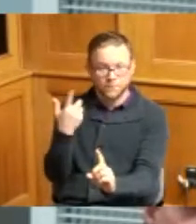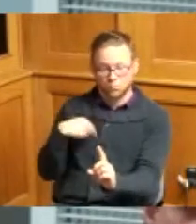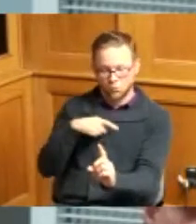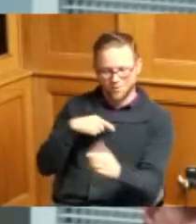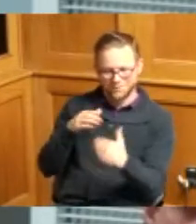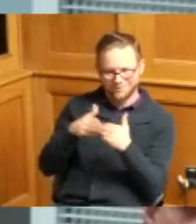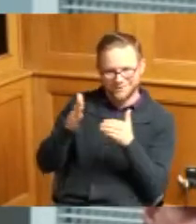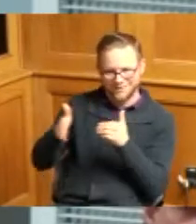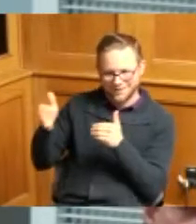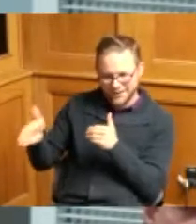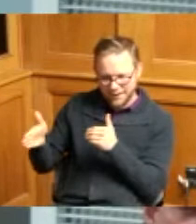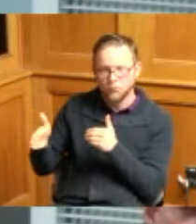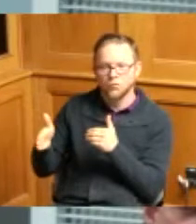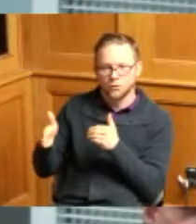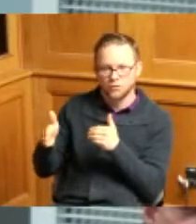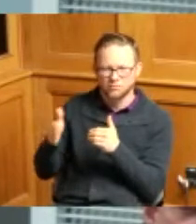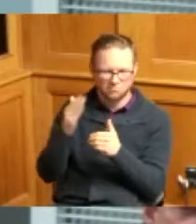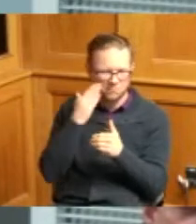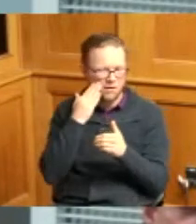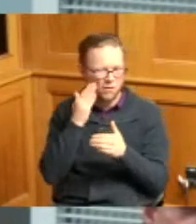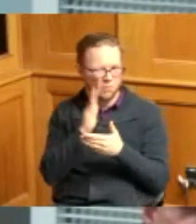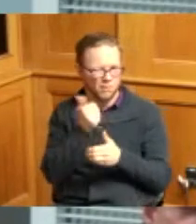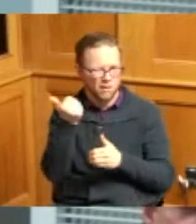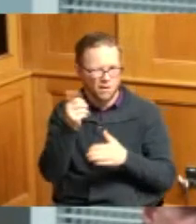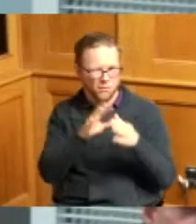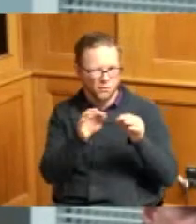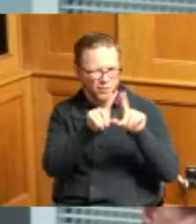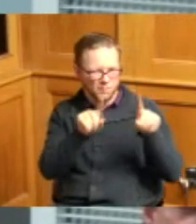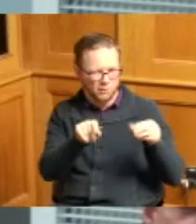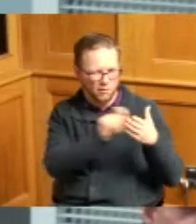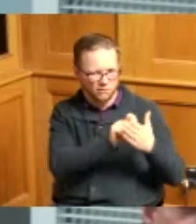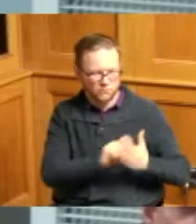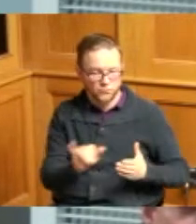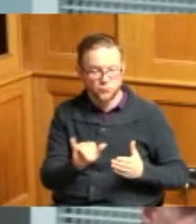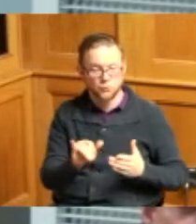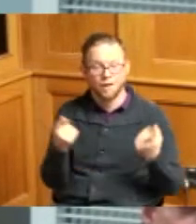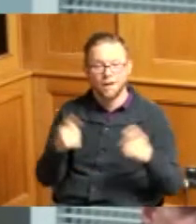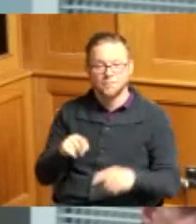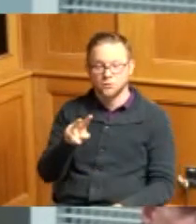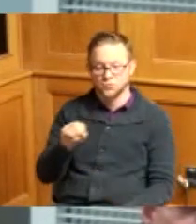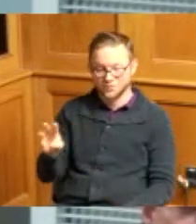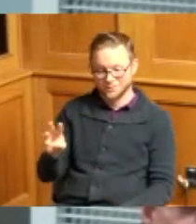I know some comment cards have been sent in in 2006 when these other three sections of